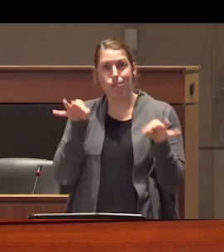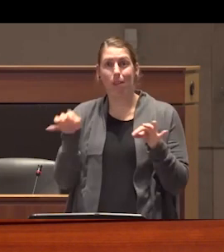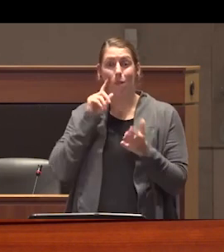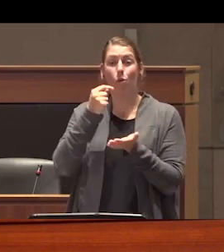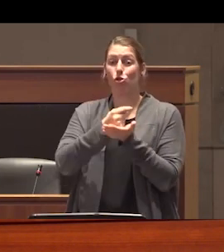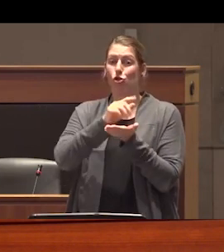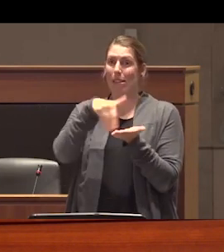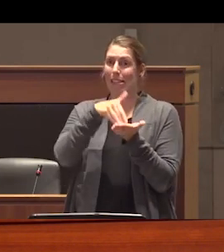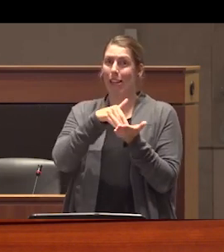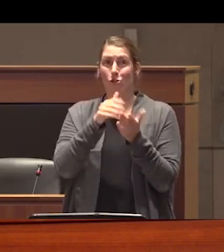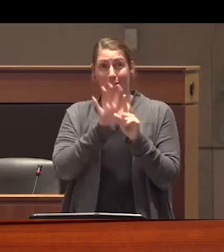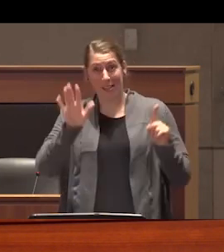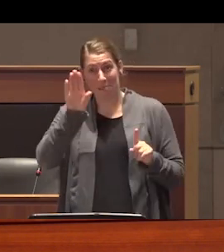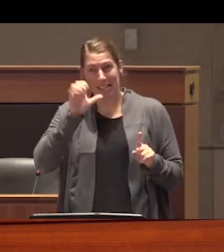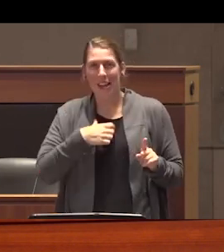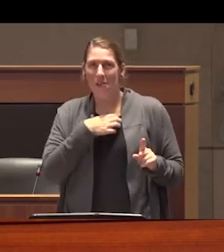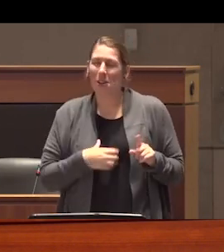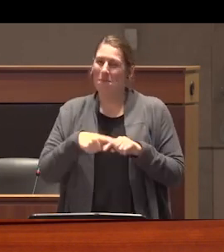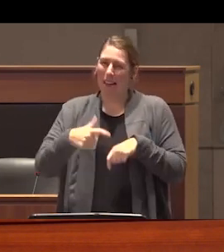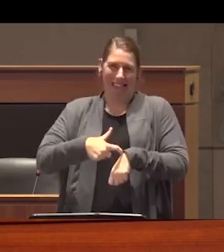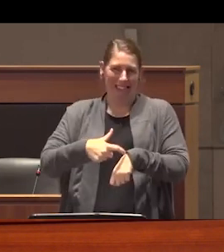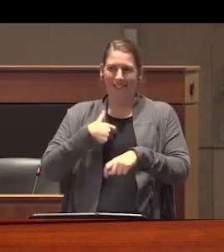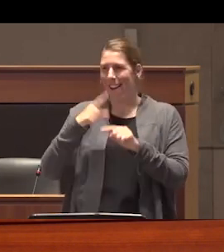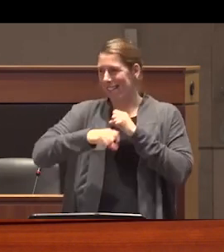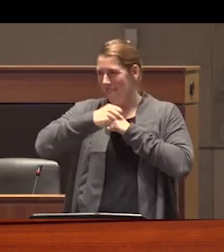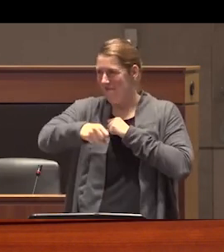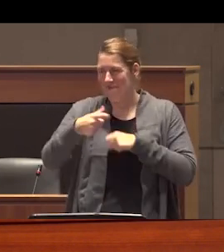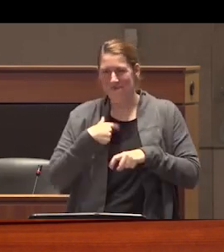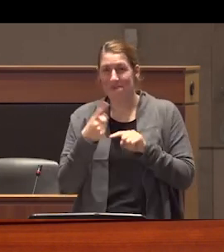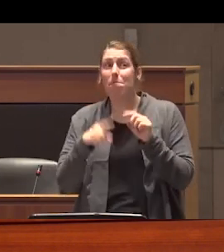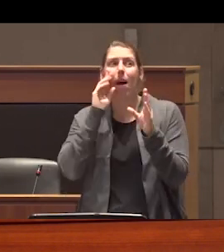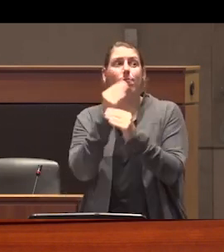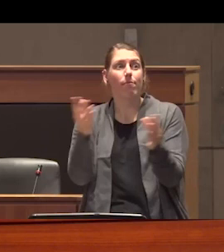BC and I would like to time permitting I cannot uh but you should know that neither the federal